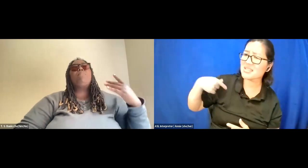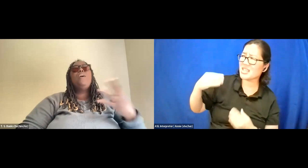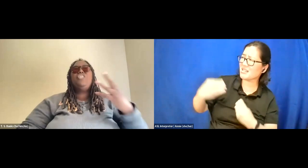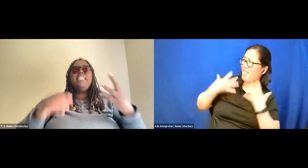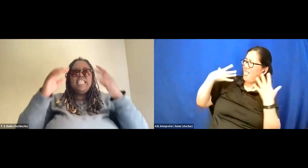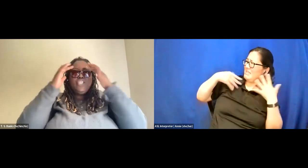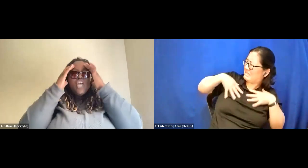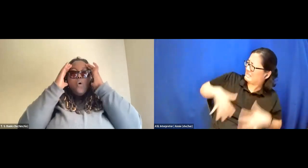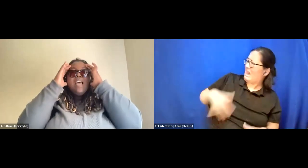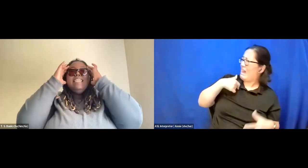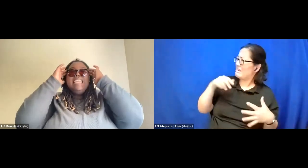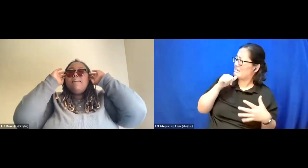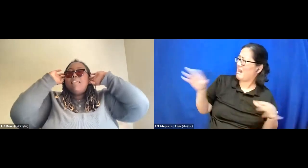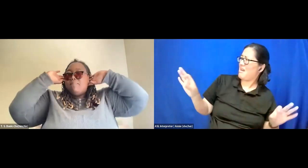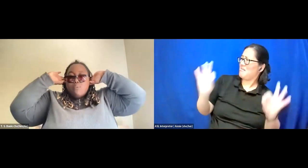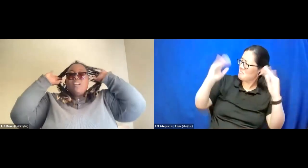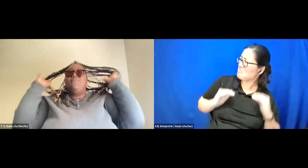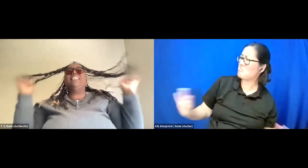Depression is so damn important.